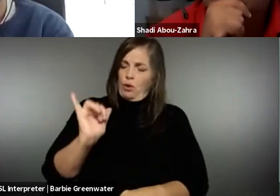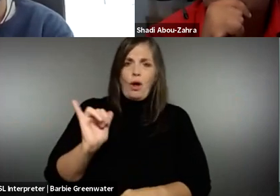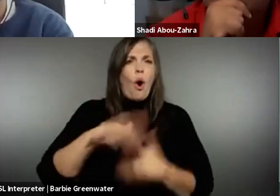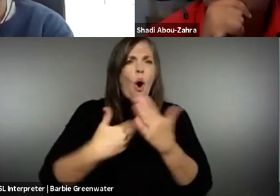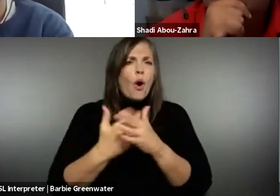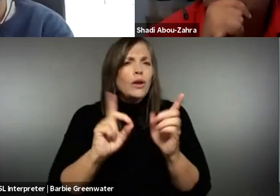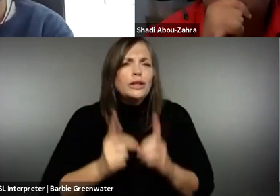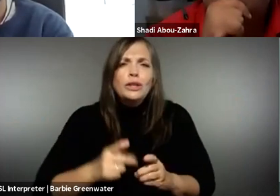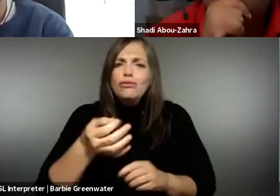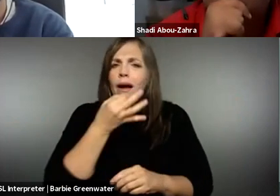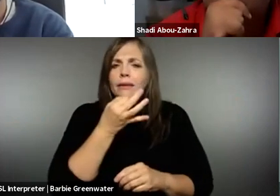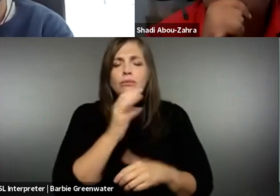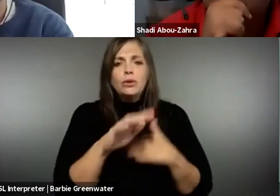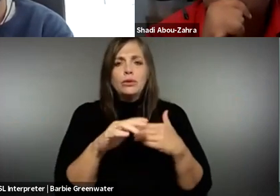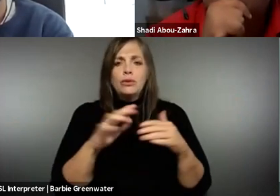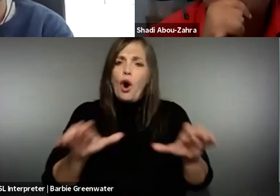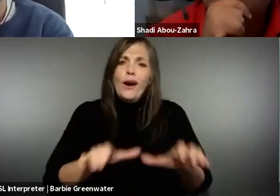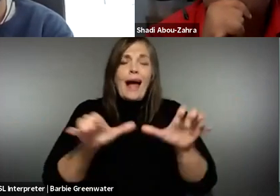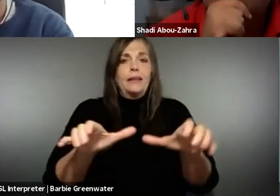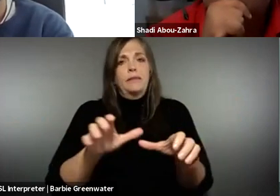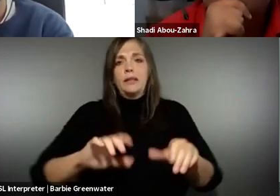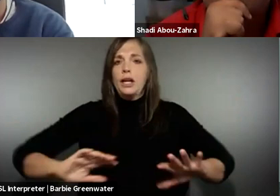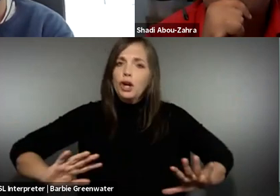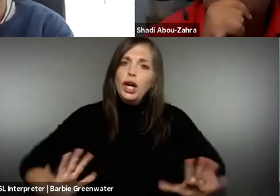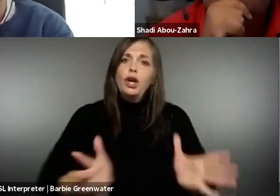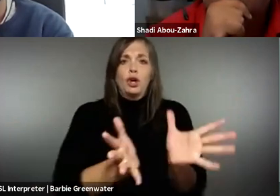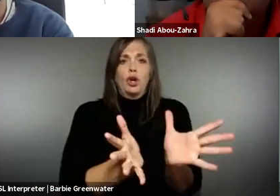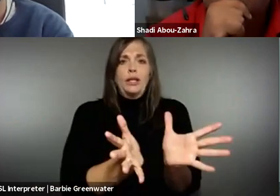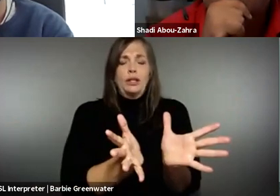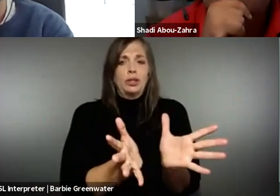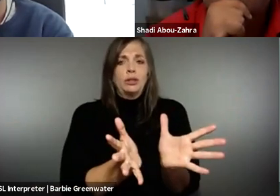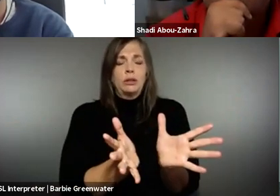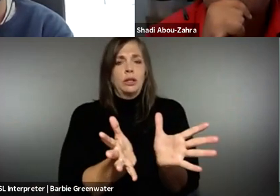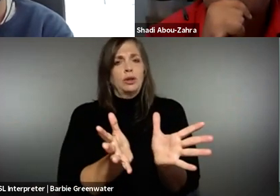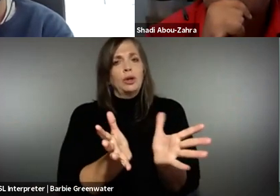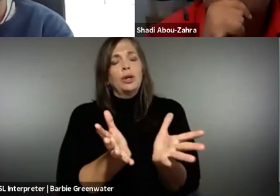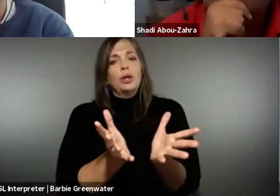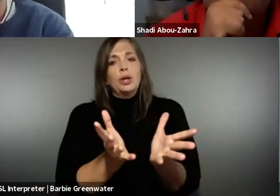from AbilityNet's perspective, we put a big emphasis